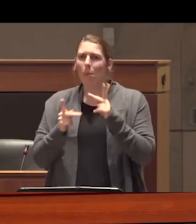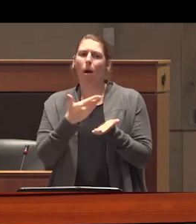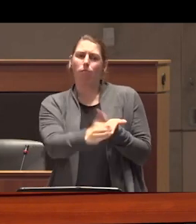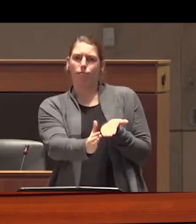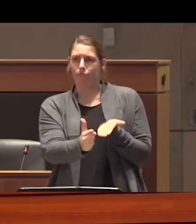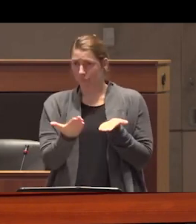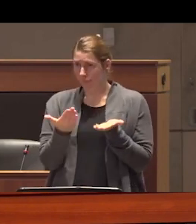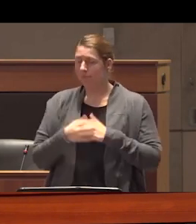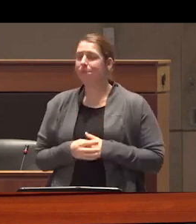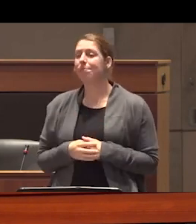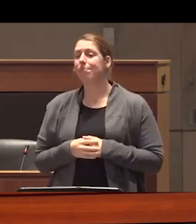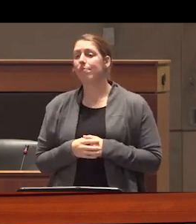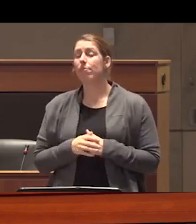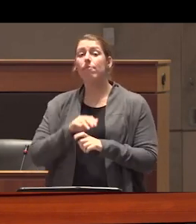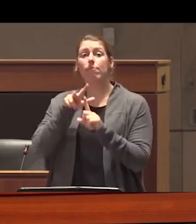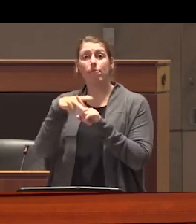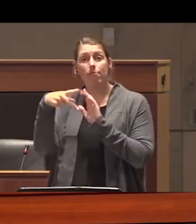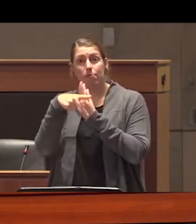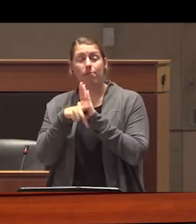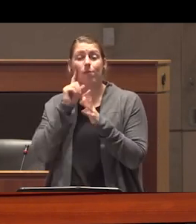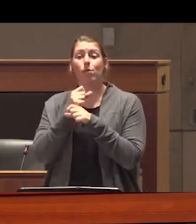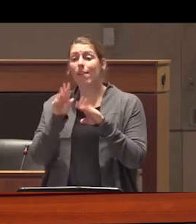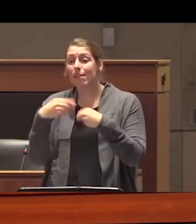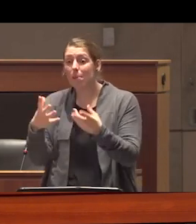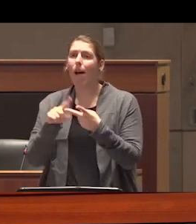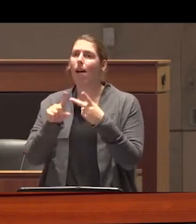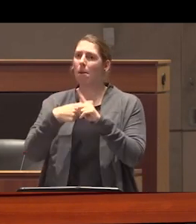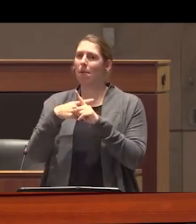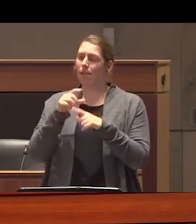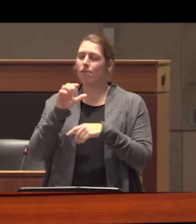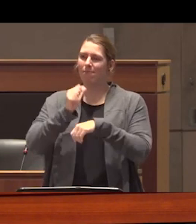this applies to both the policy models of safe Supply and decriminalization and I want to be